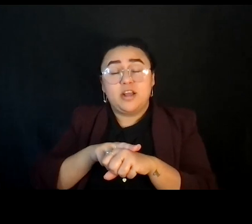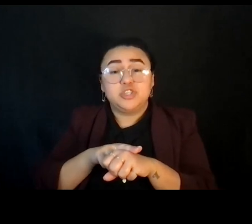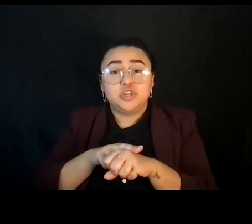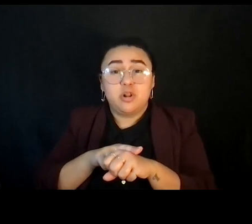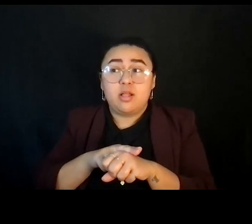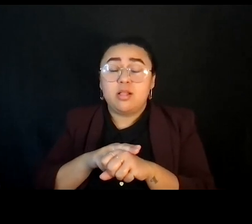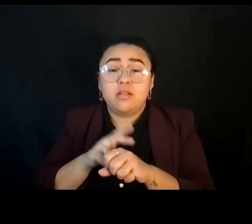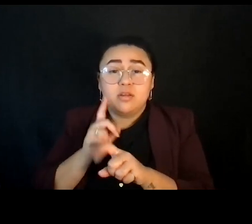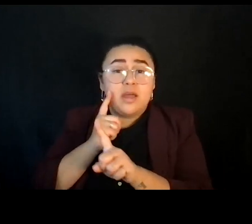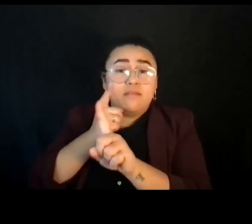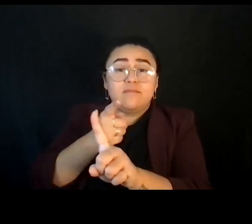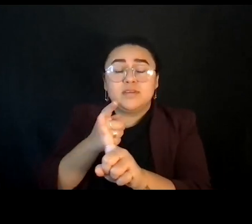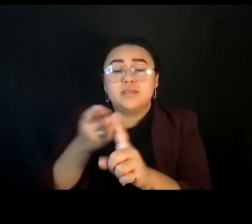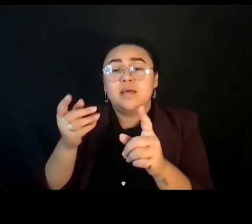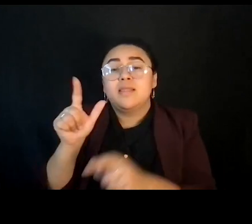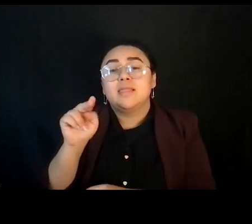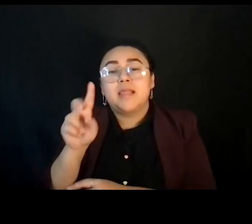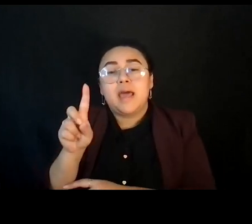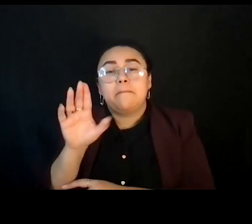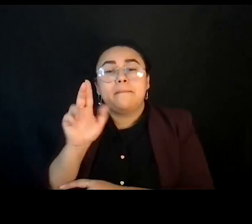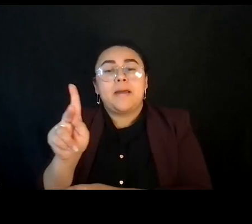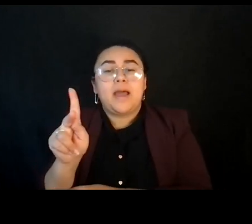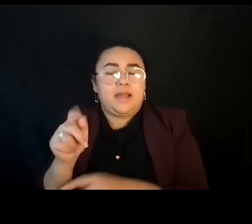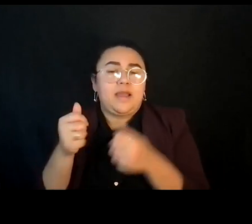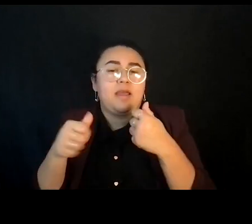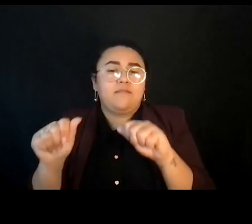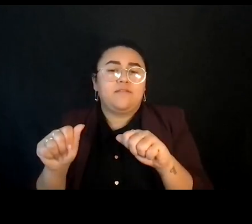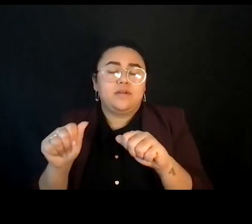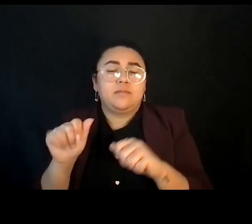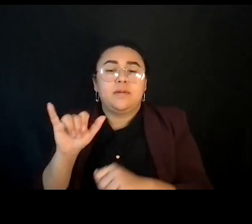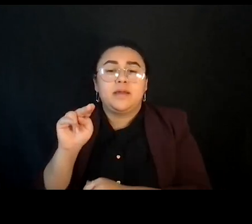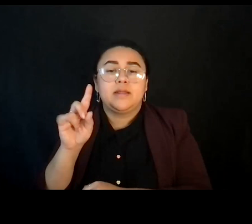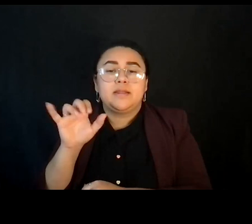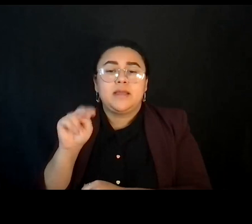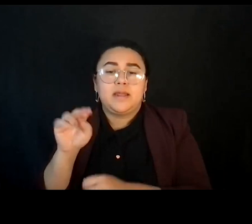by the Indian Collective that teach about and make progress towards the remade creation